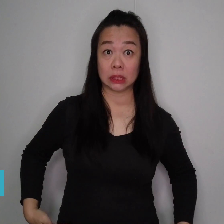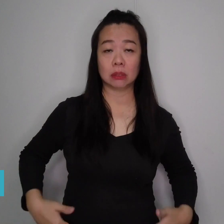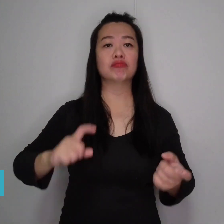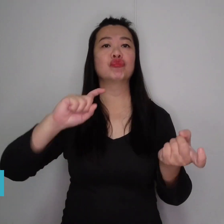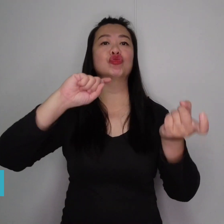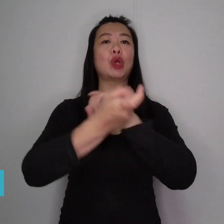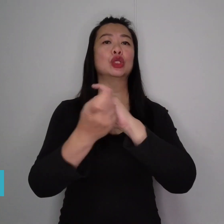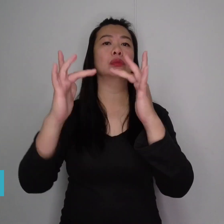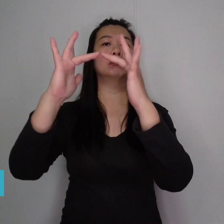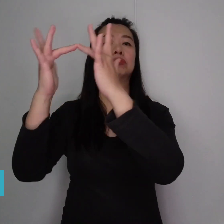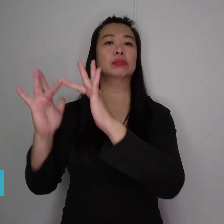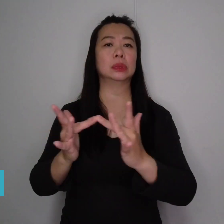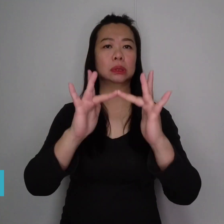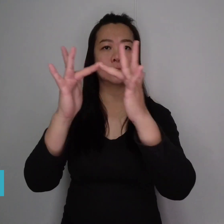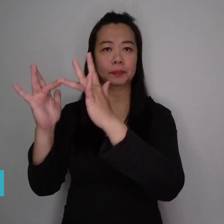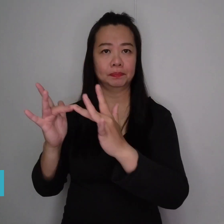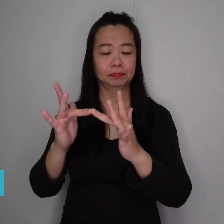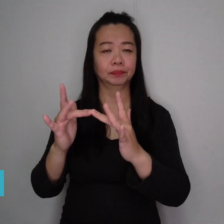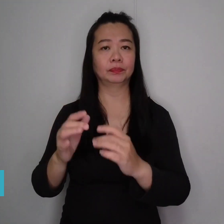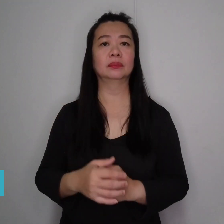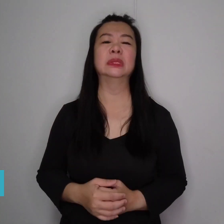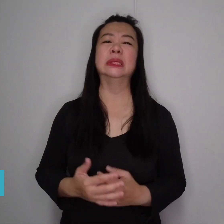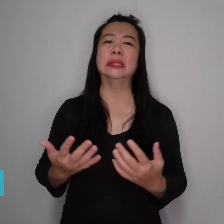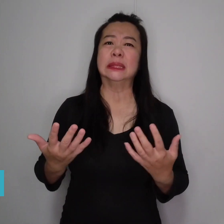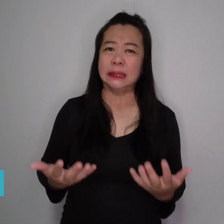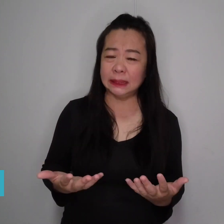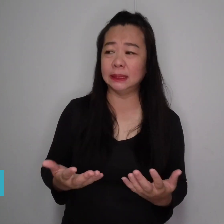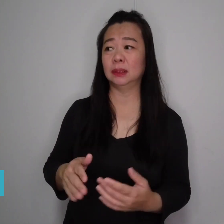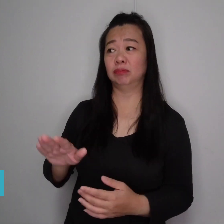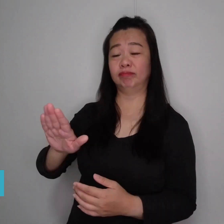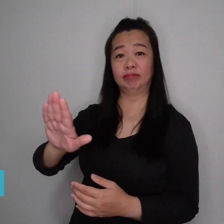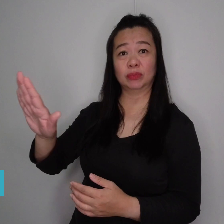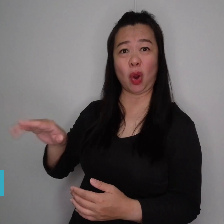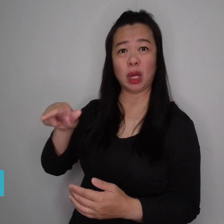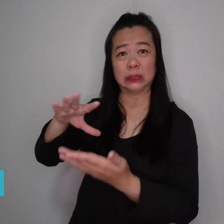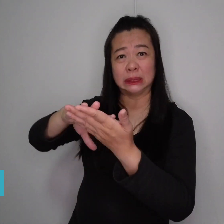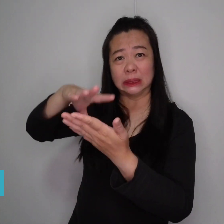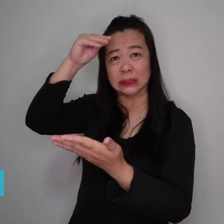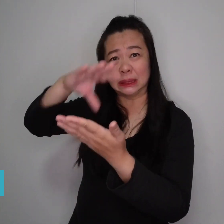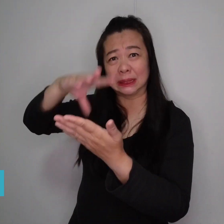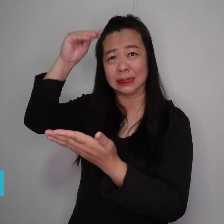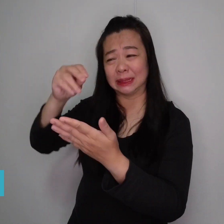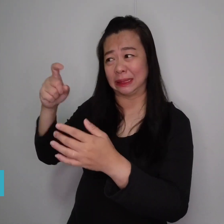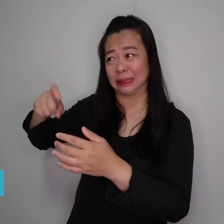There are 88,000 students with a disability. The COVID-19